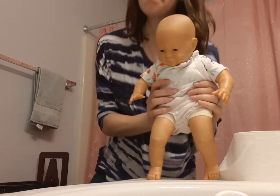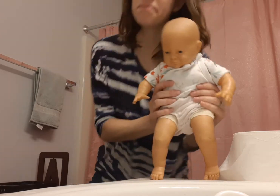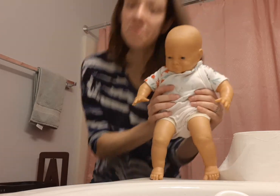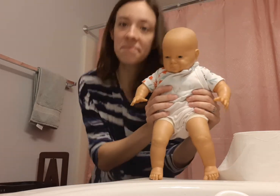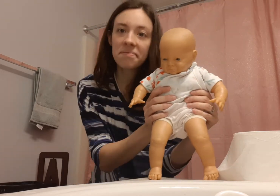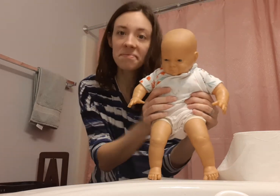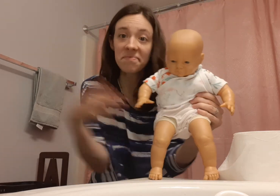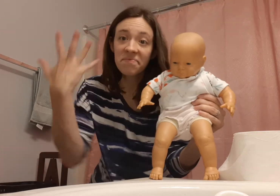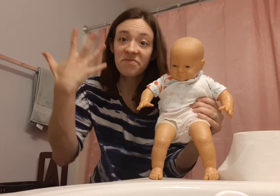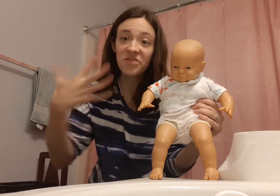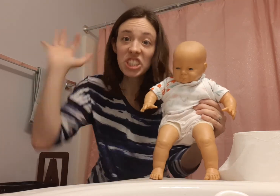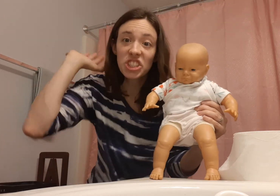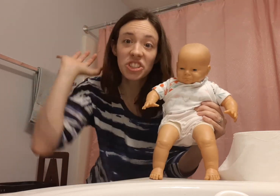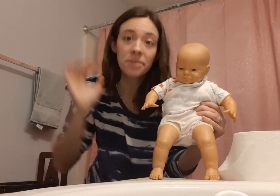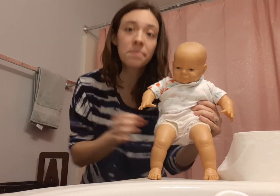And you're done!